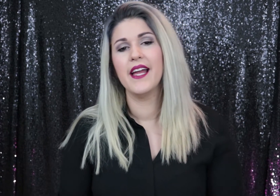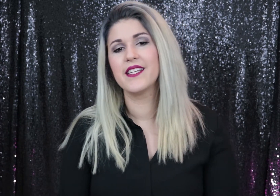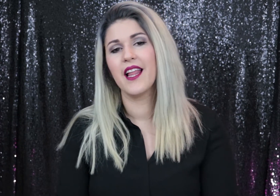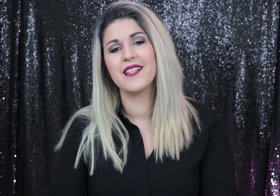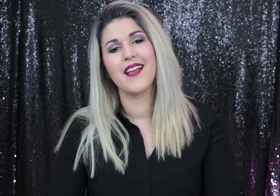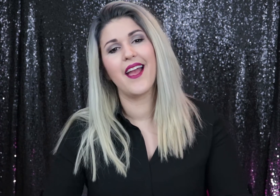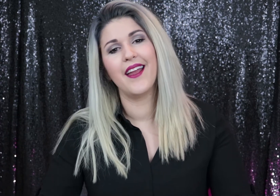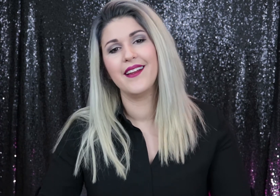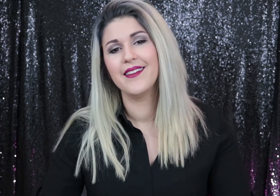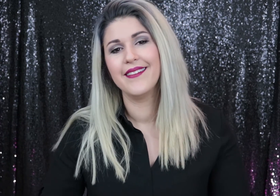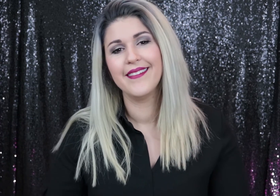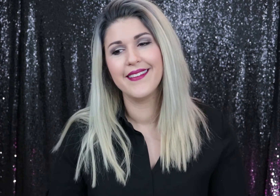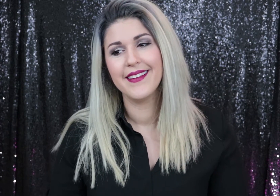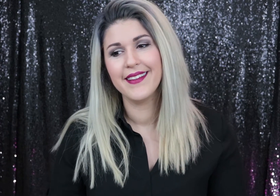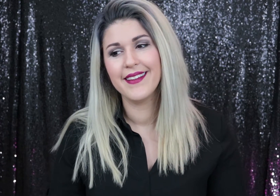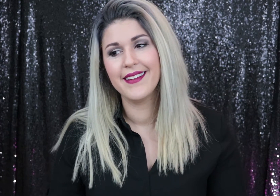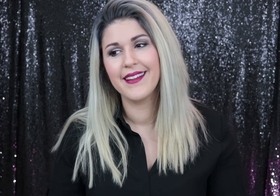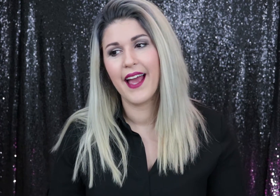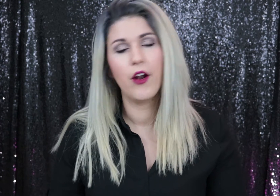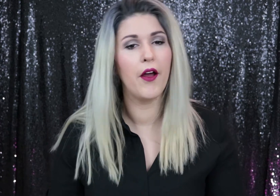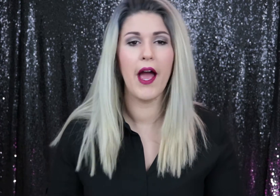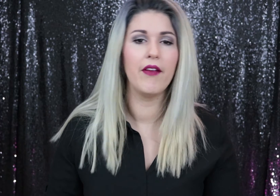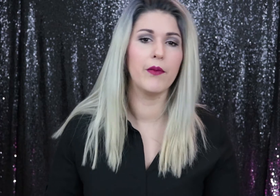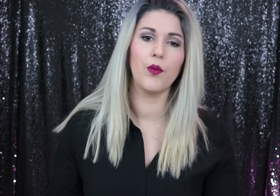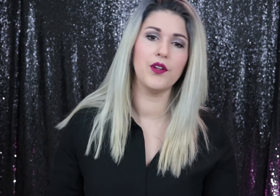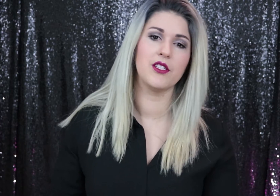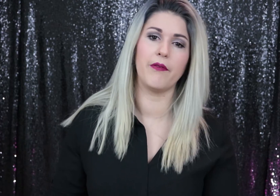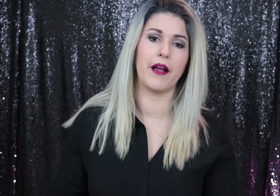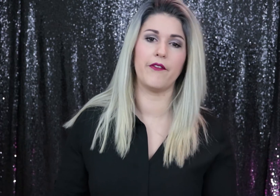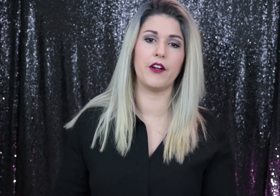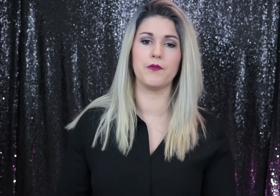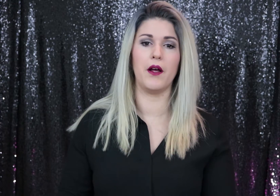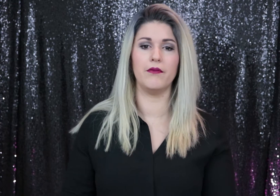Until I say I don't have any more words to finger spell,